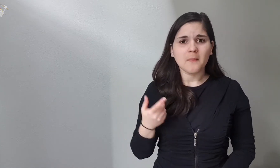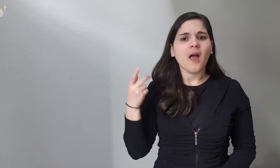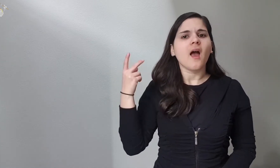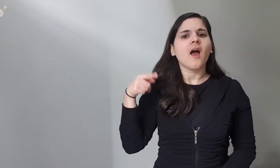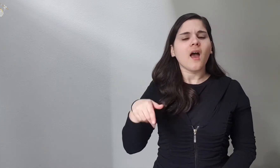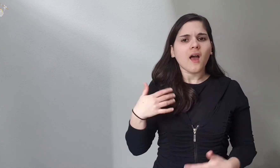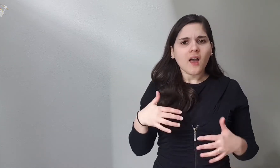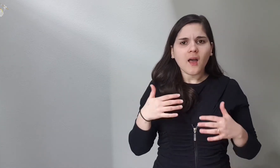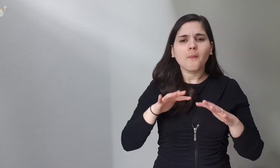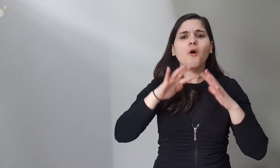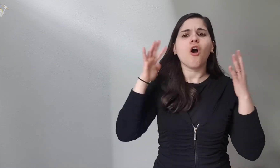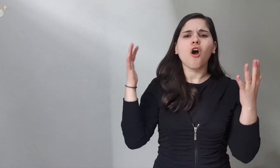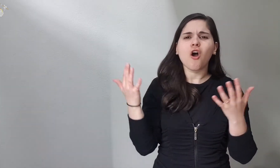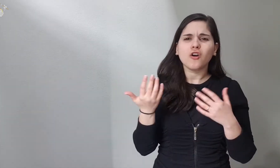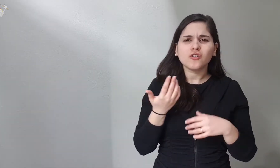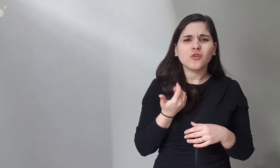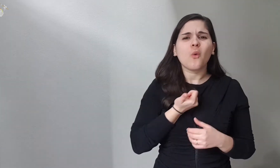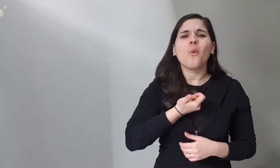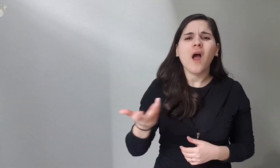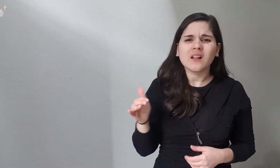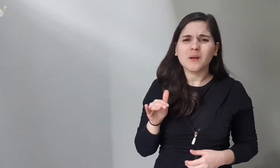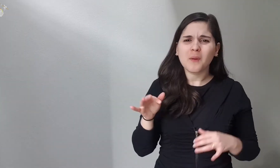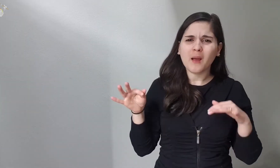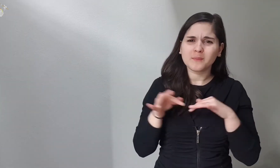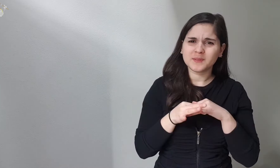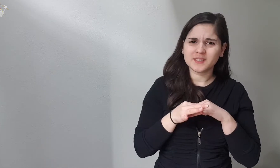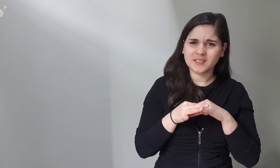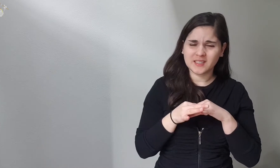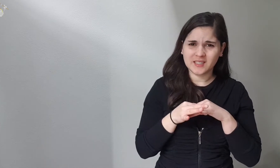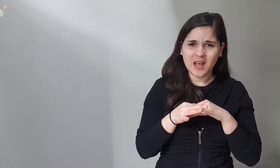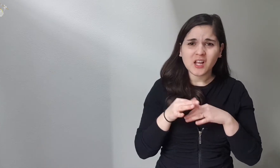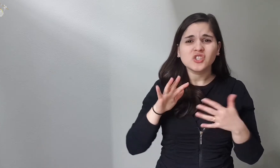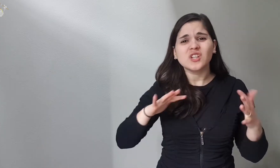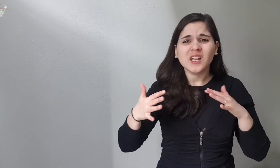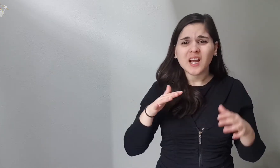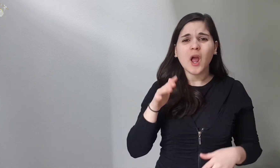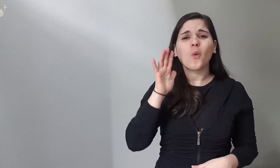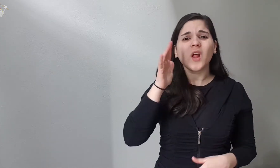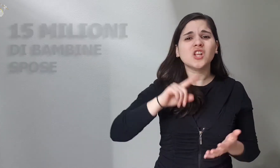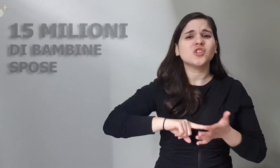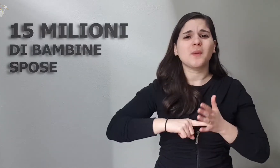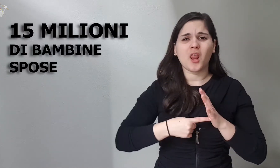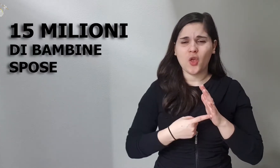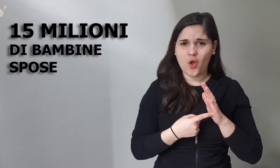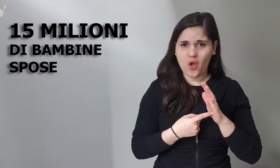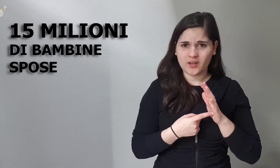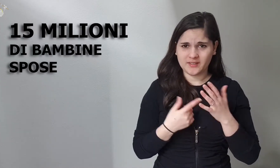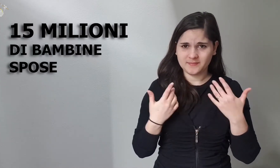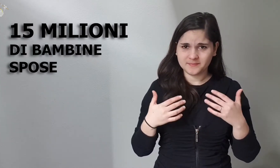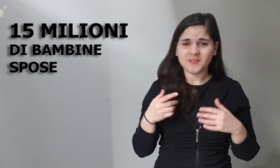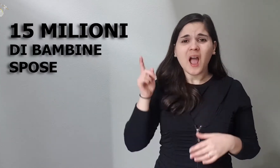How many child brides in the world are there? About 15 million.